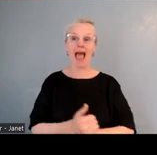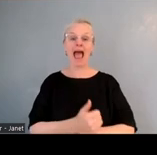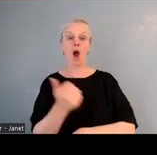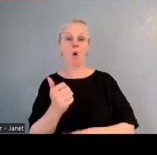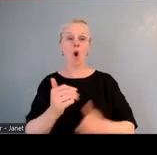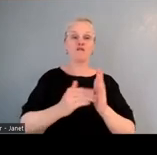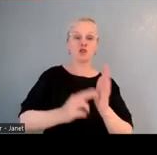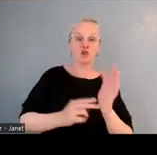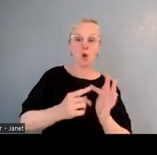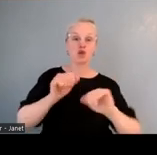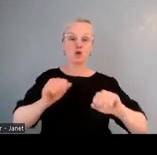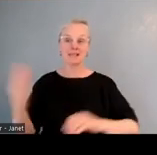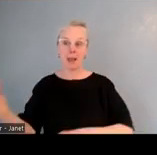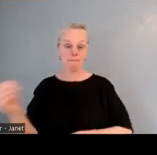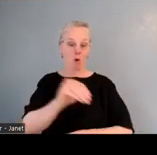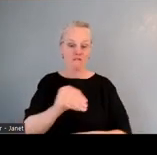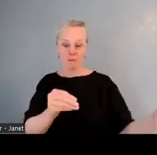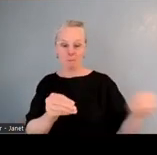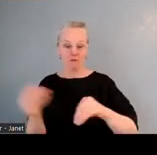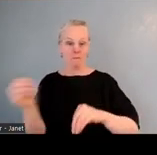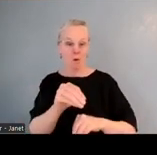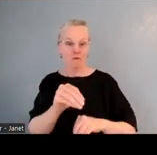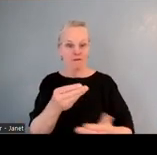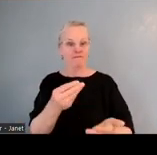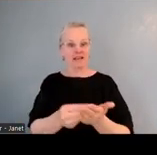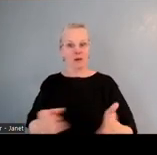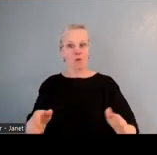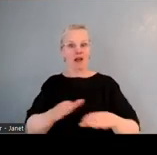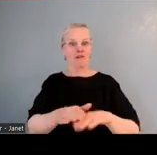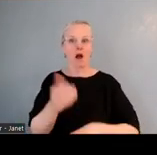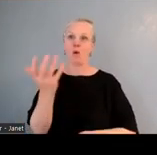and I'm sure some of you are nodding in understanding